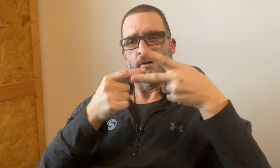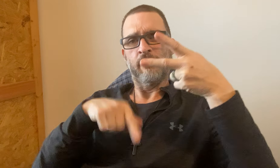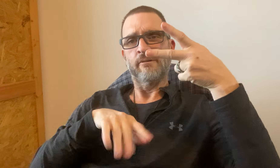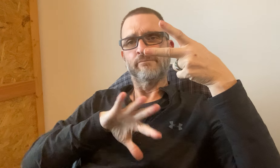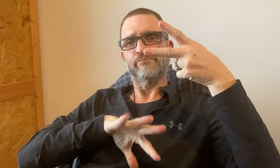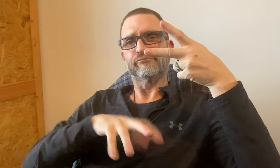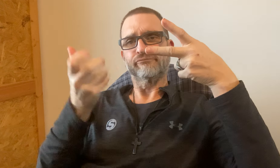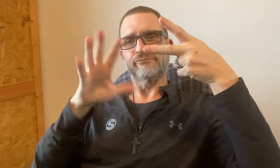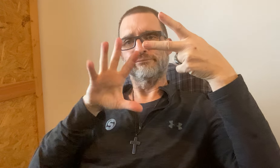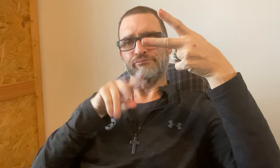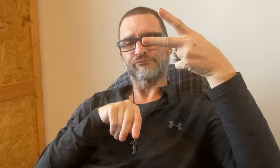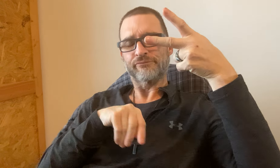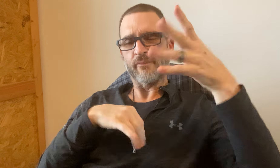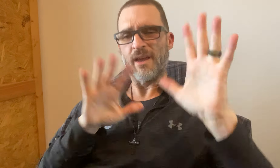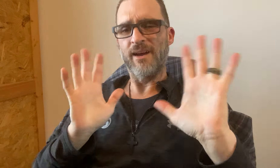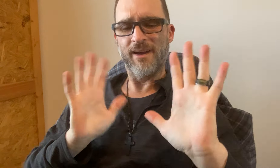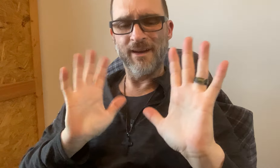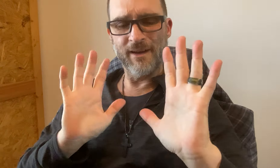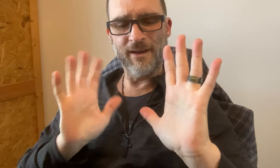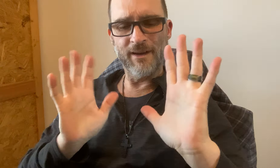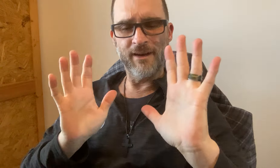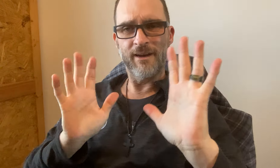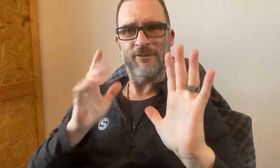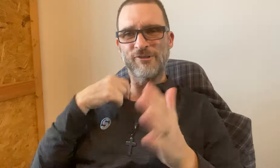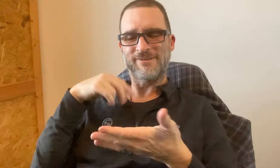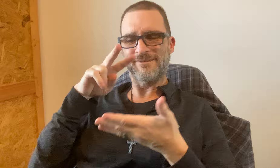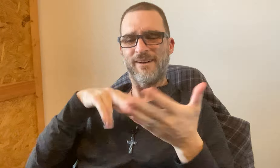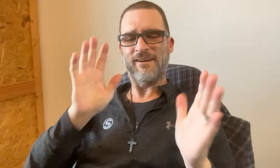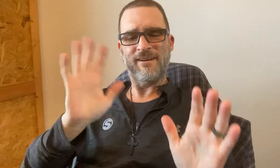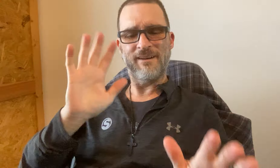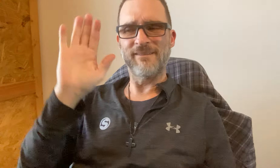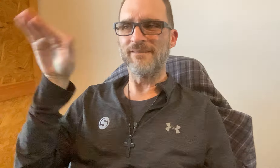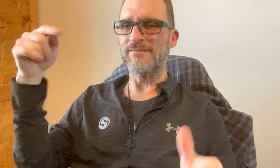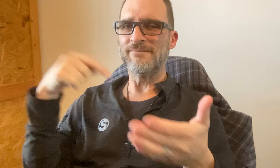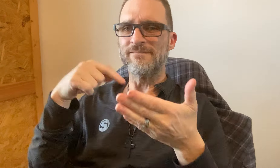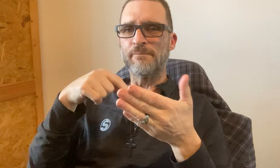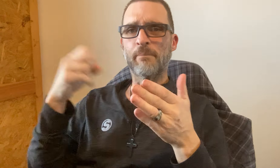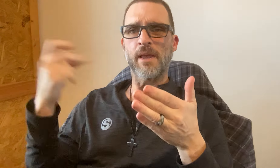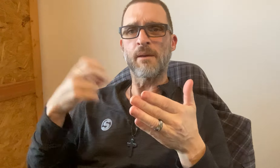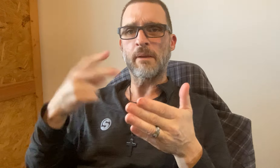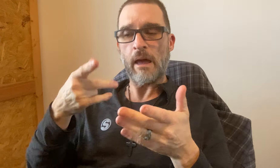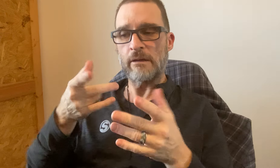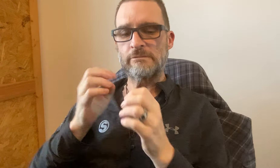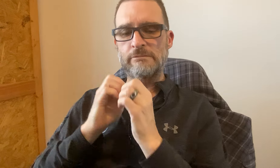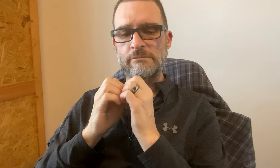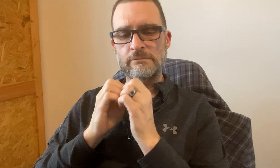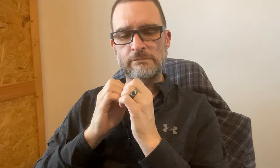One box is eliminated then it messed up the rest of the form. I just saw it and had ask the Media Team to get it back on.